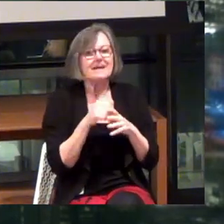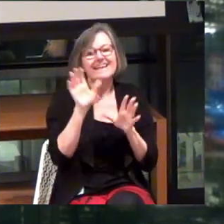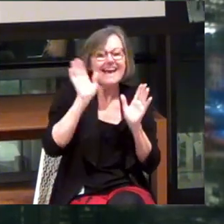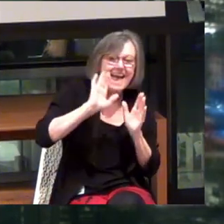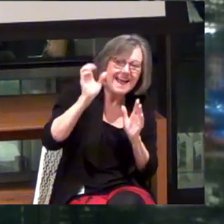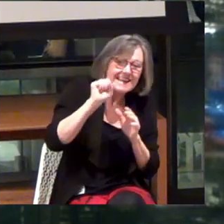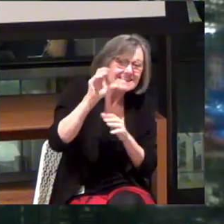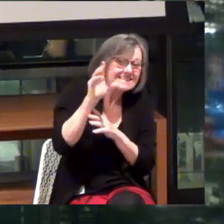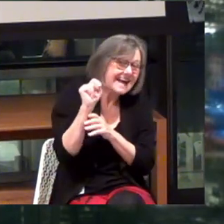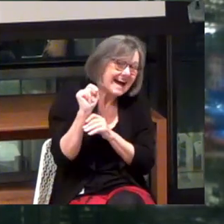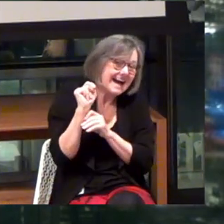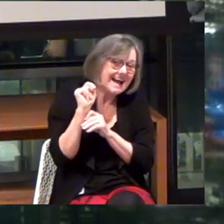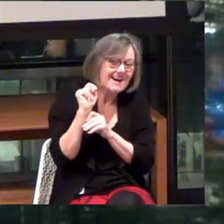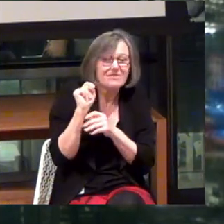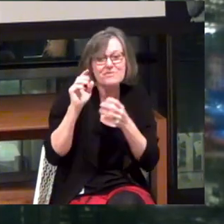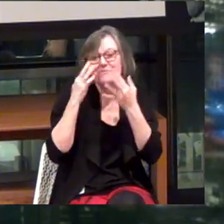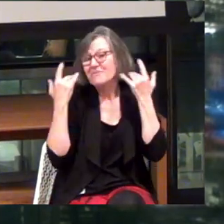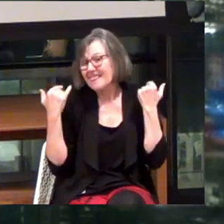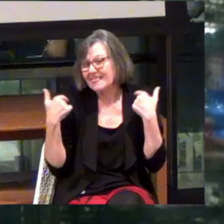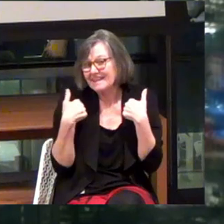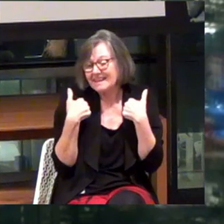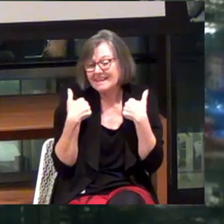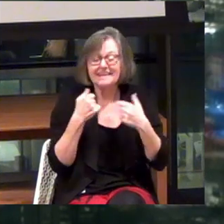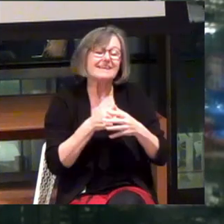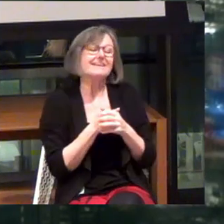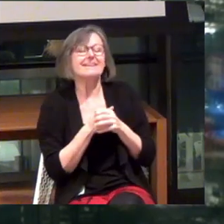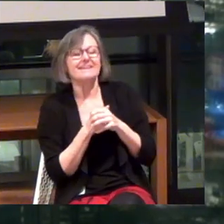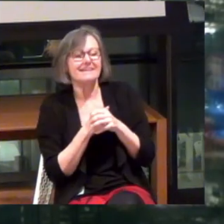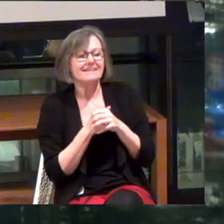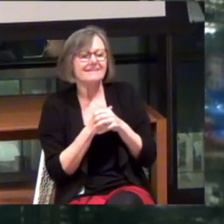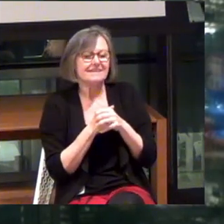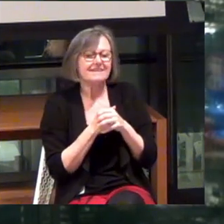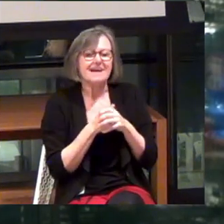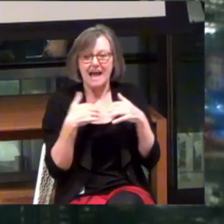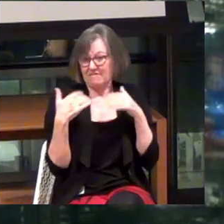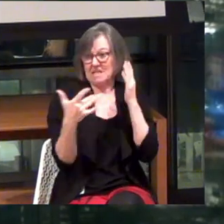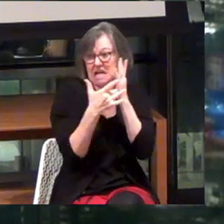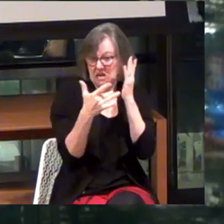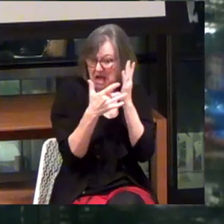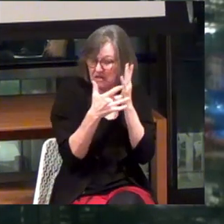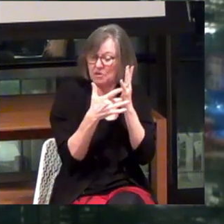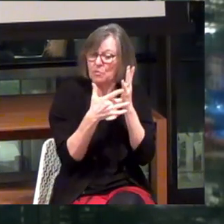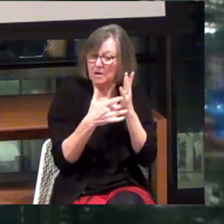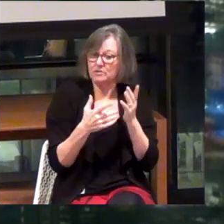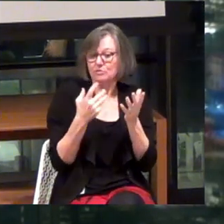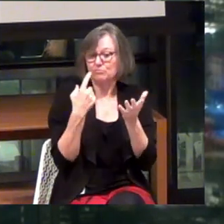Hey, Scott. We're friendly. And we have this technology. We would love to spend some time with you.